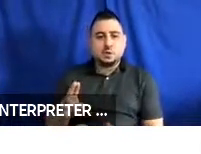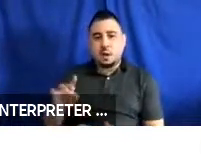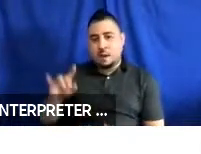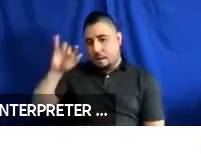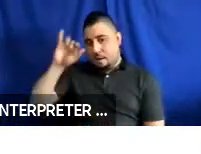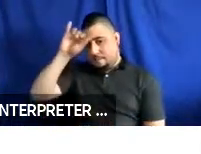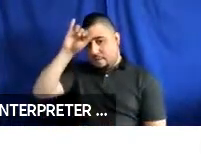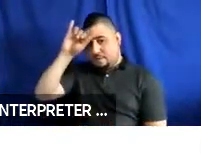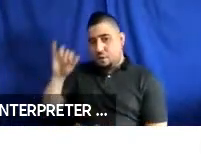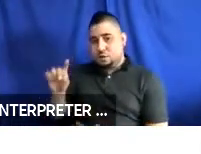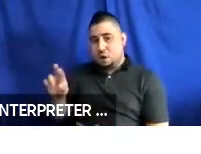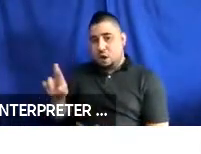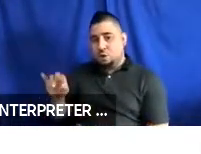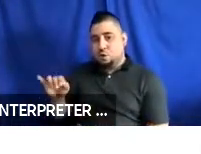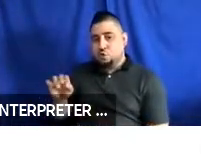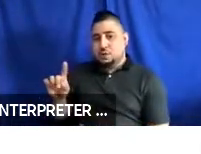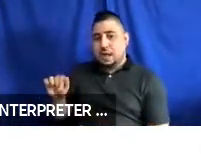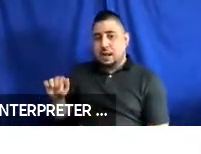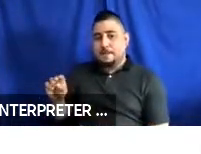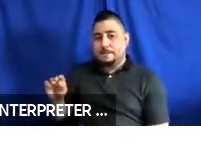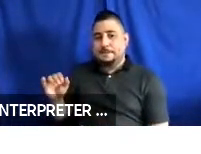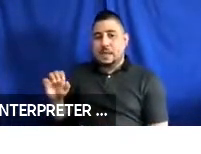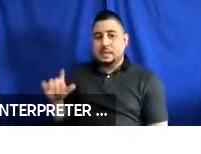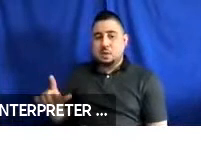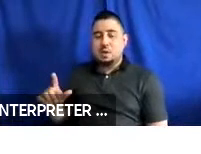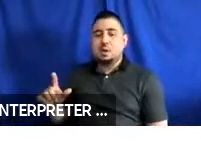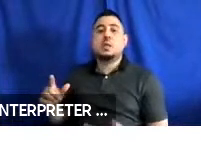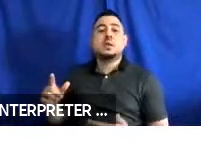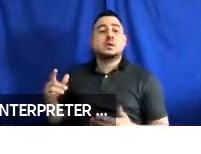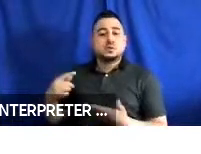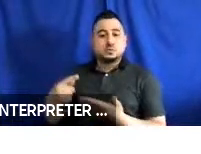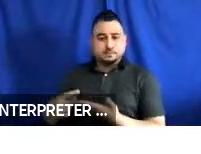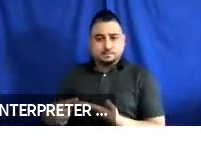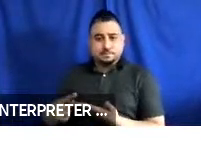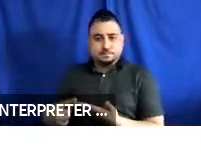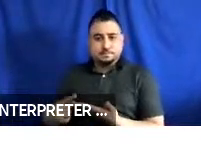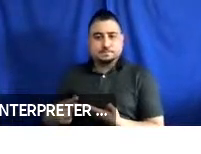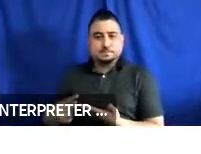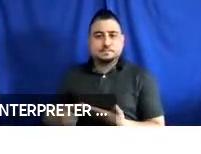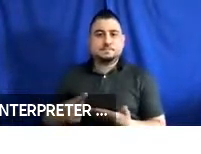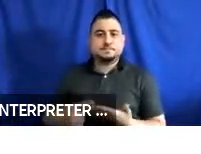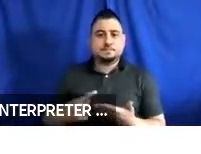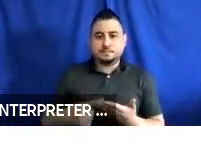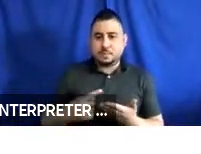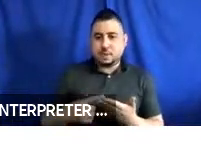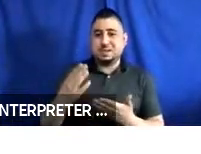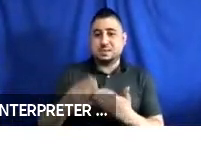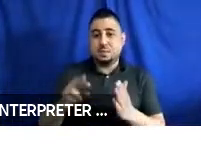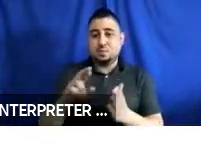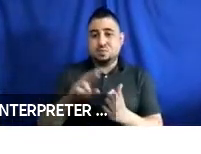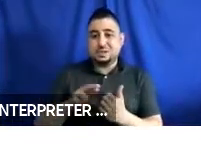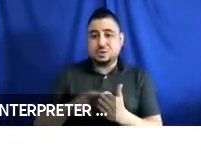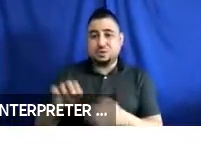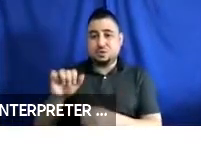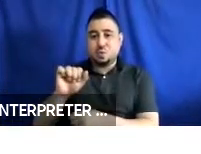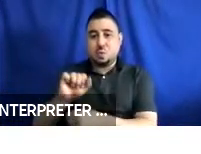Dr. Jordana Maisel will be presenting some research that they have worked on, and then